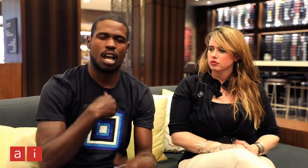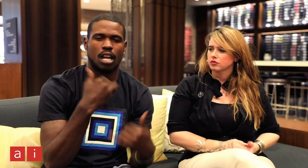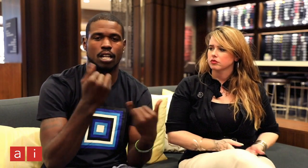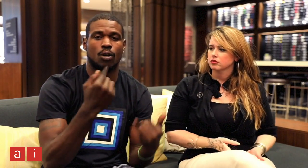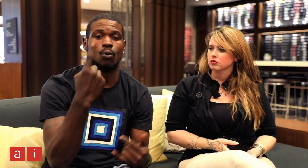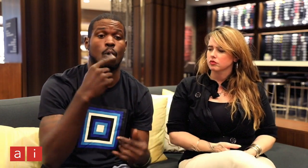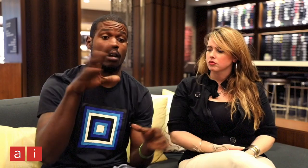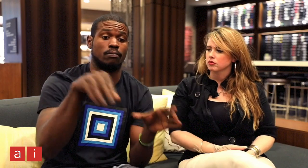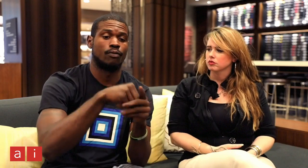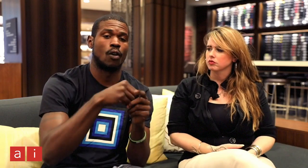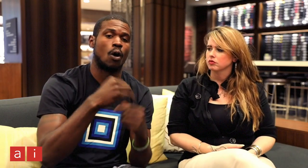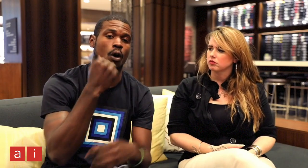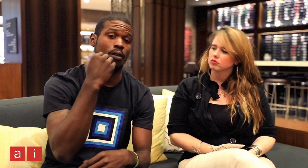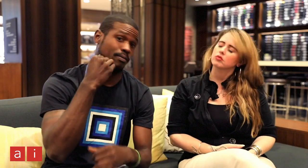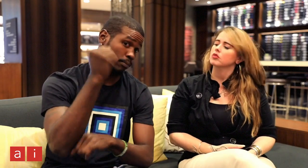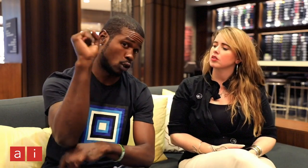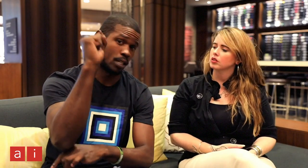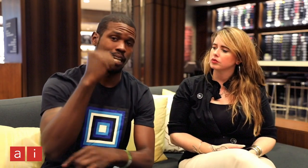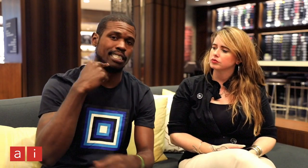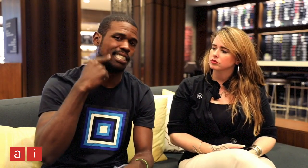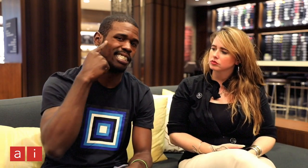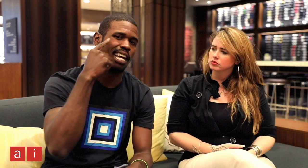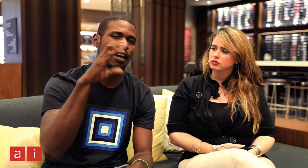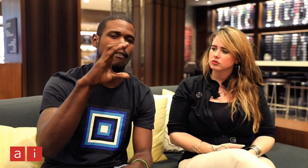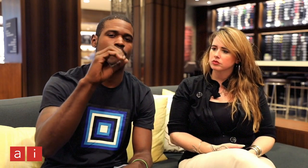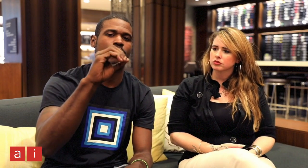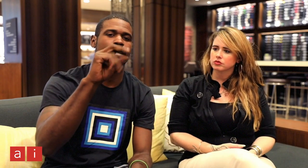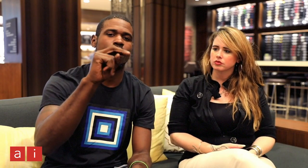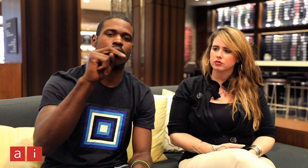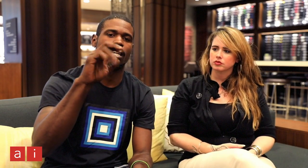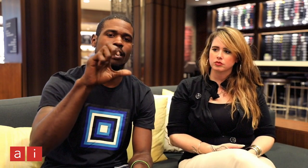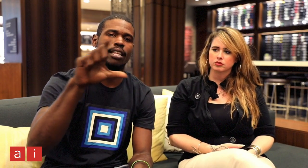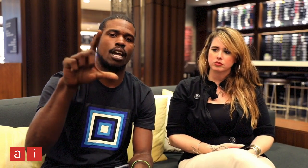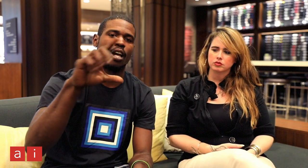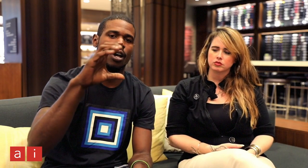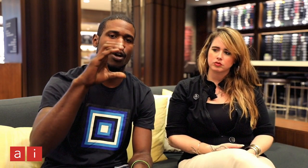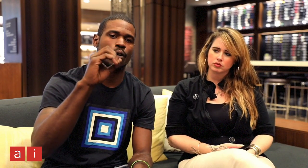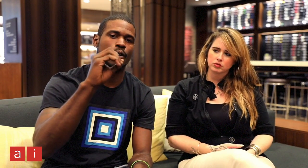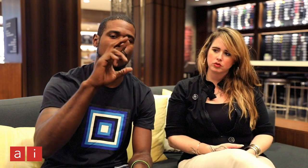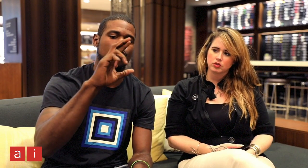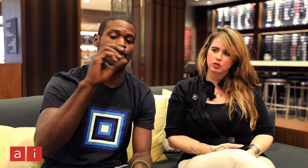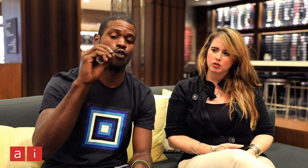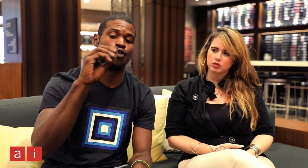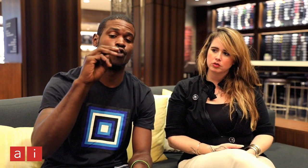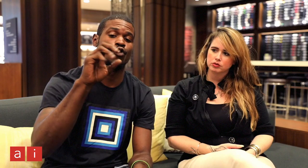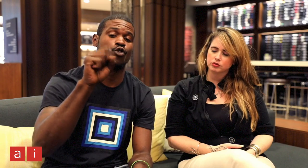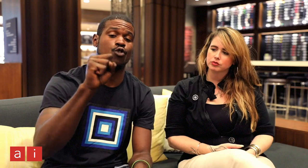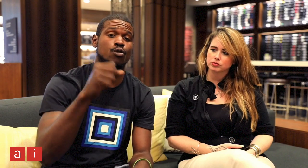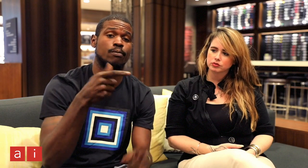One protestor involved is deaf and his name is Connell Crooms.